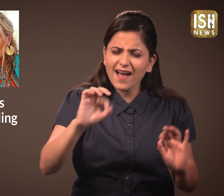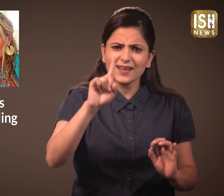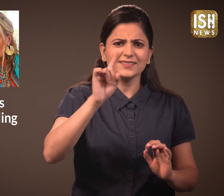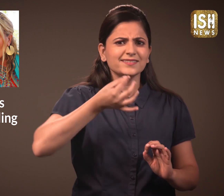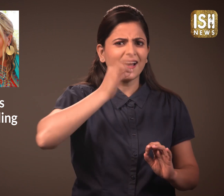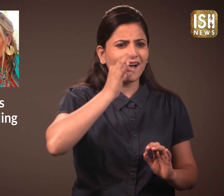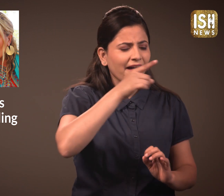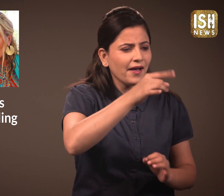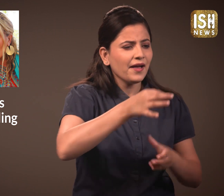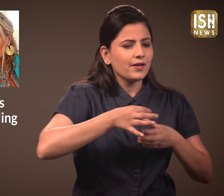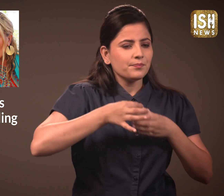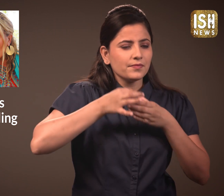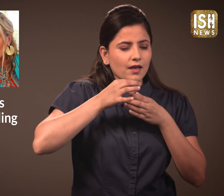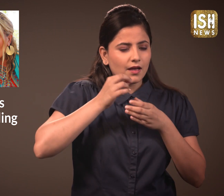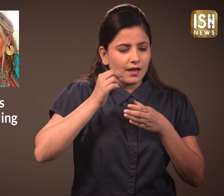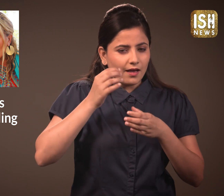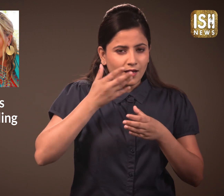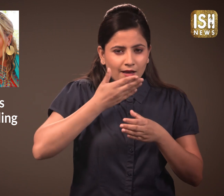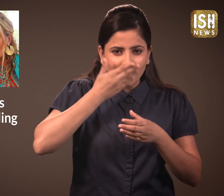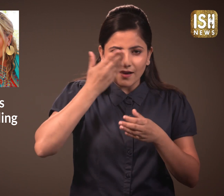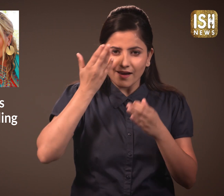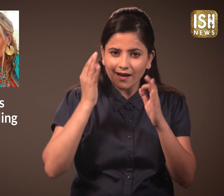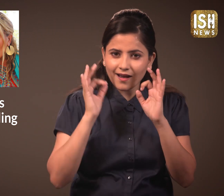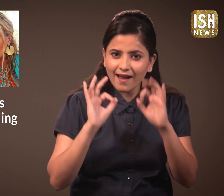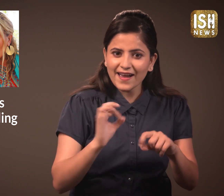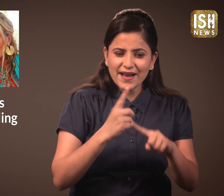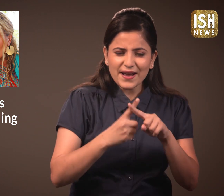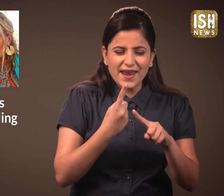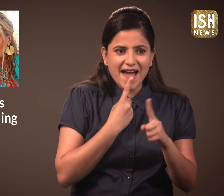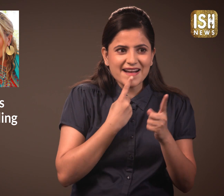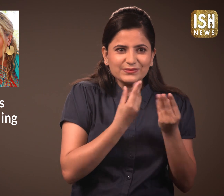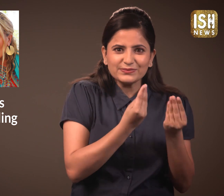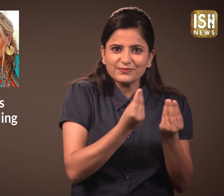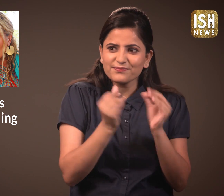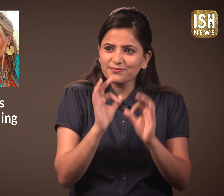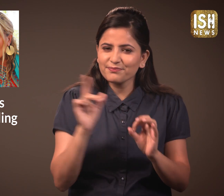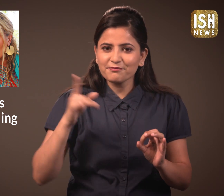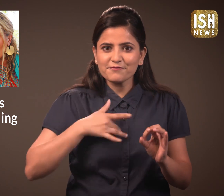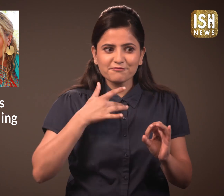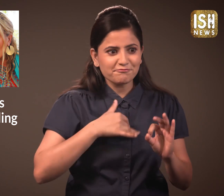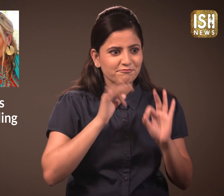When she had tea, she was impressed by the aroma and the taste.